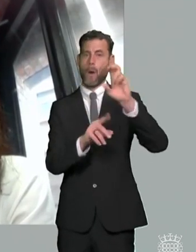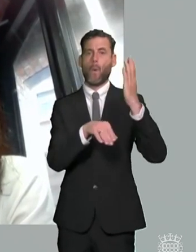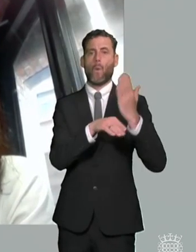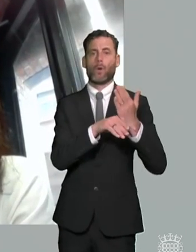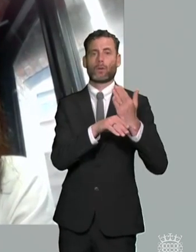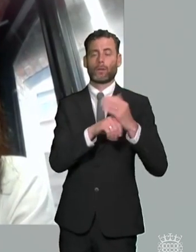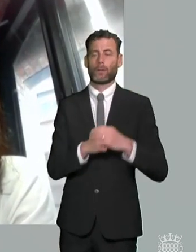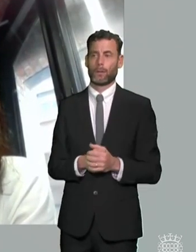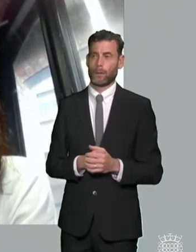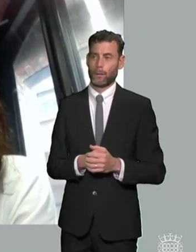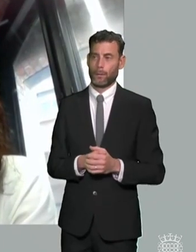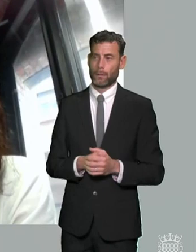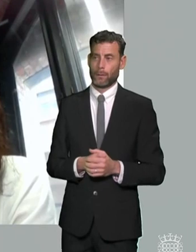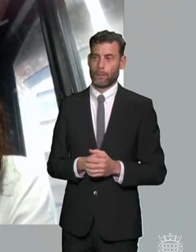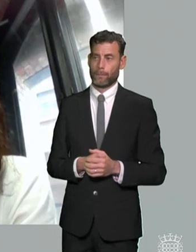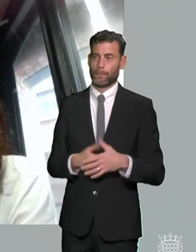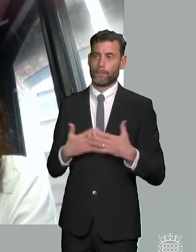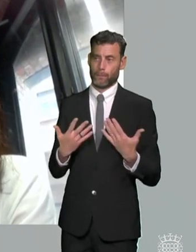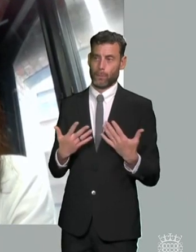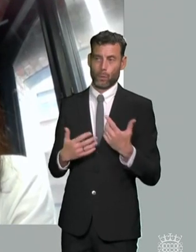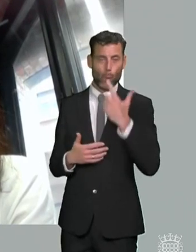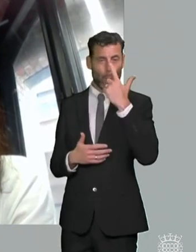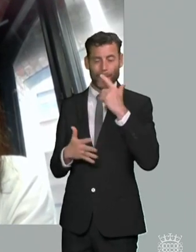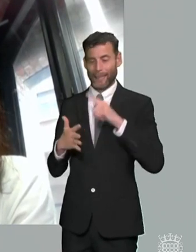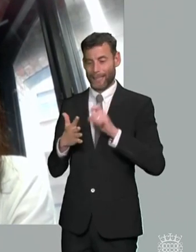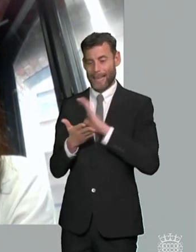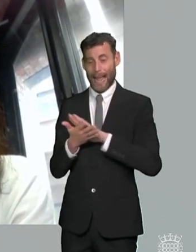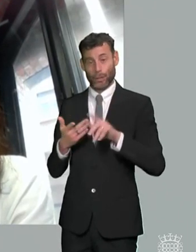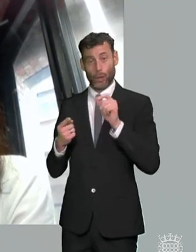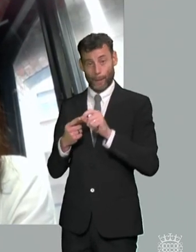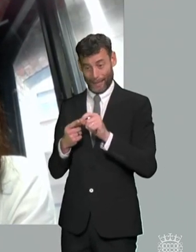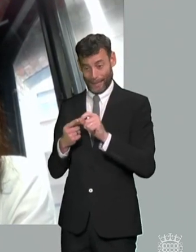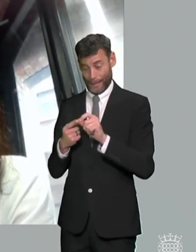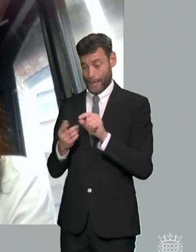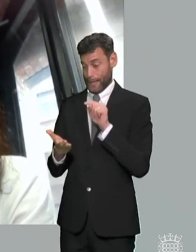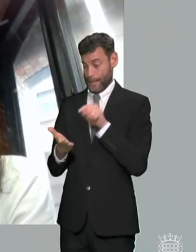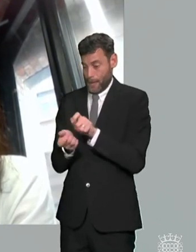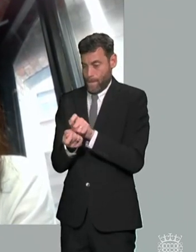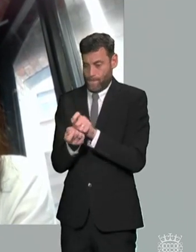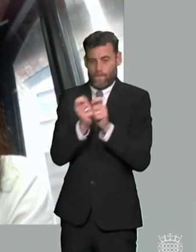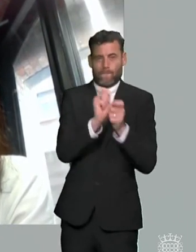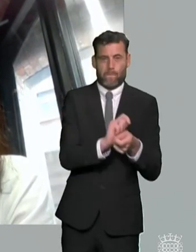to access um certain you know types of provision and internships uh if it was if it was identified